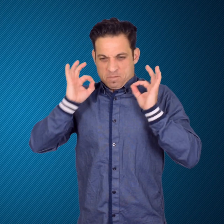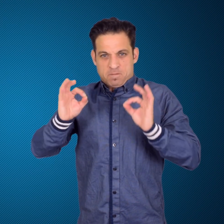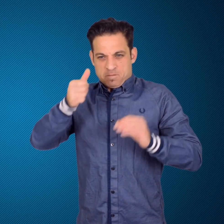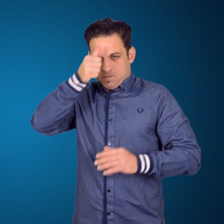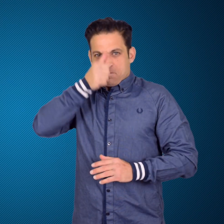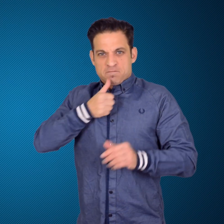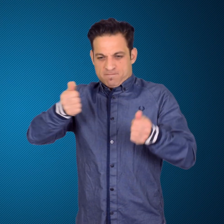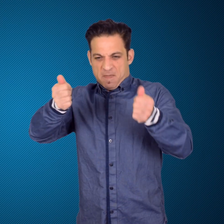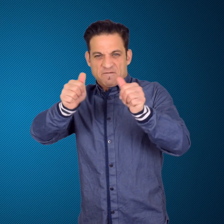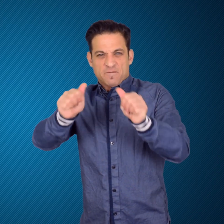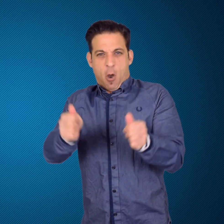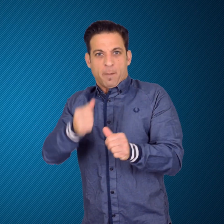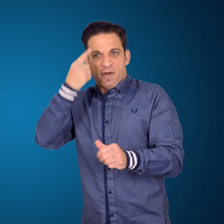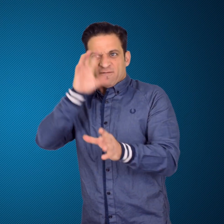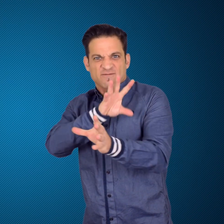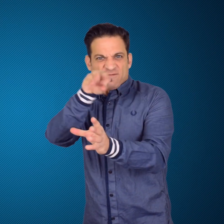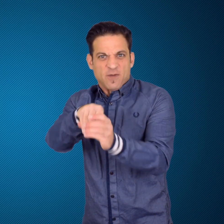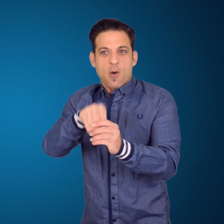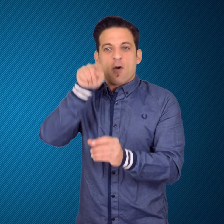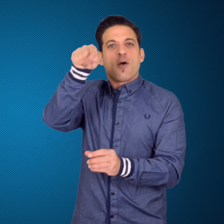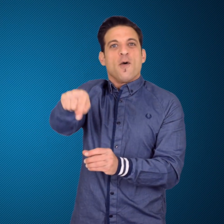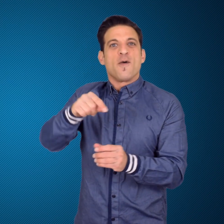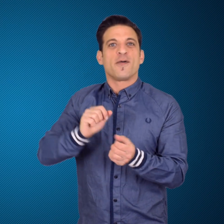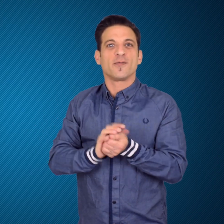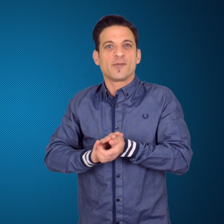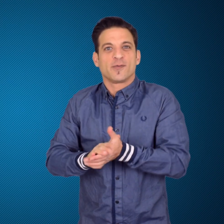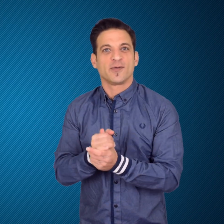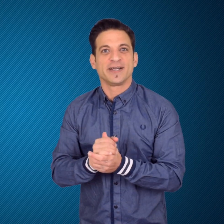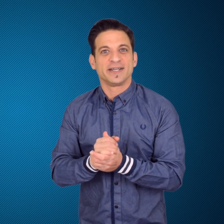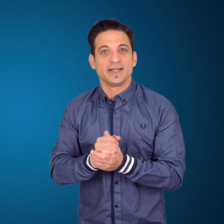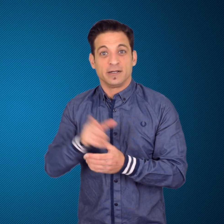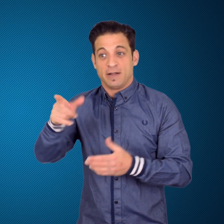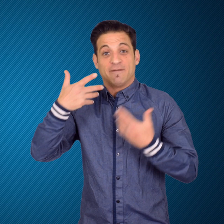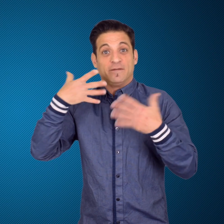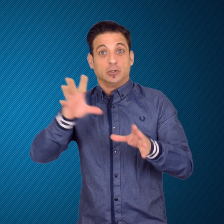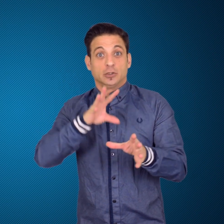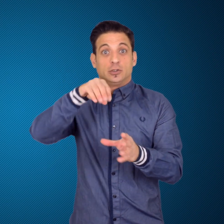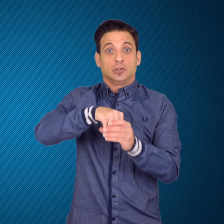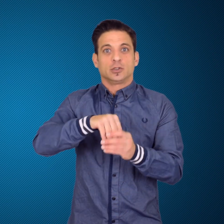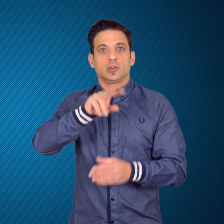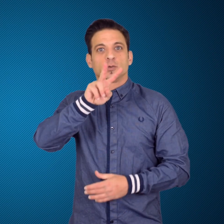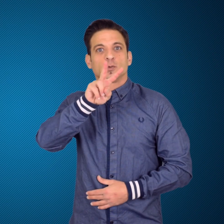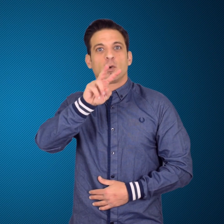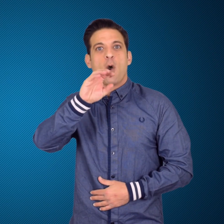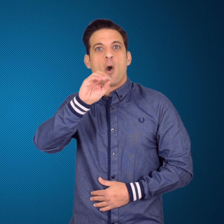World Rugby Sevens series. Although she wears a cochlear